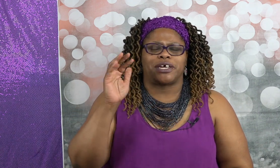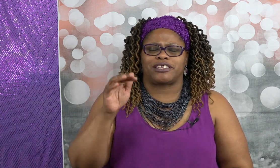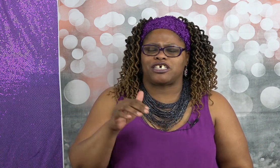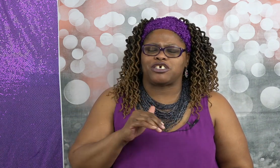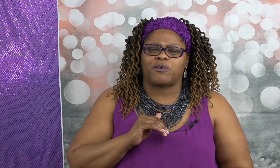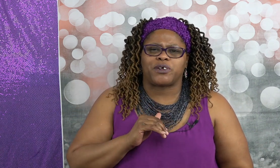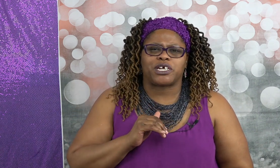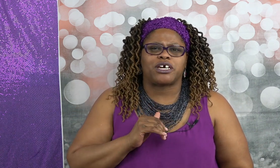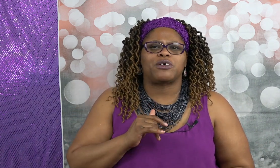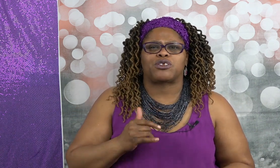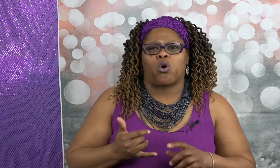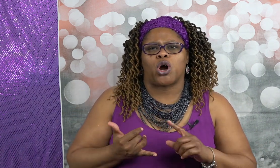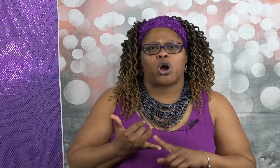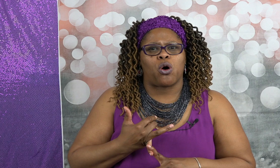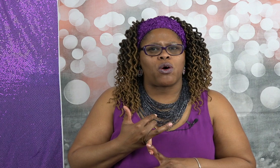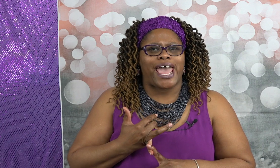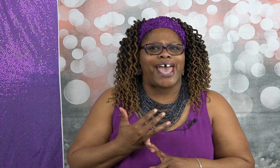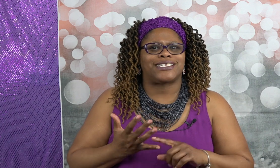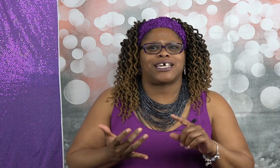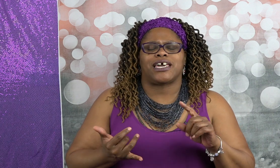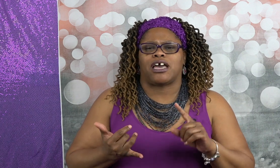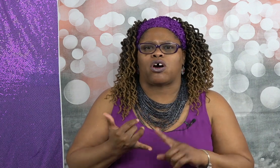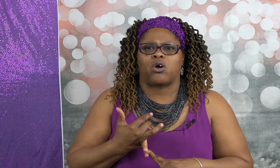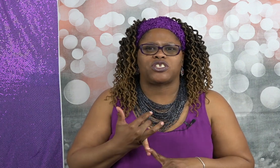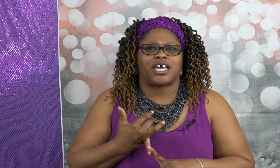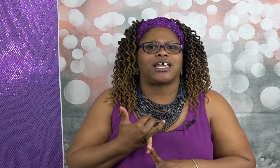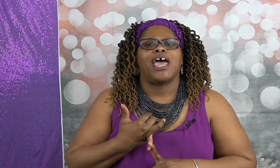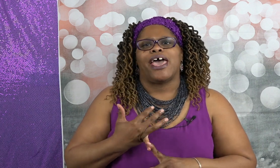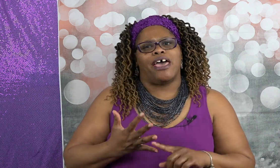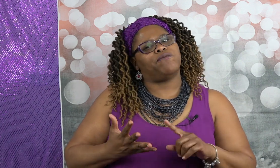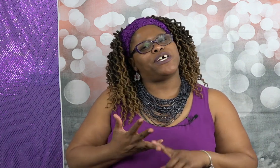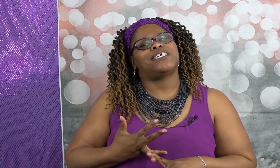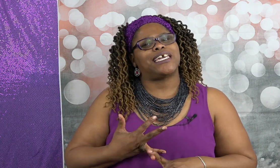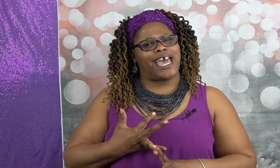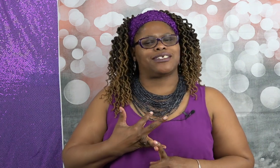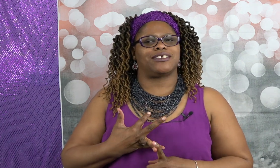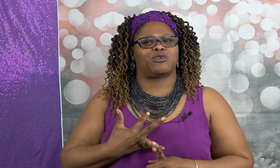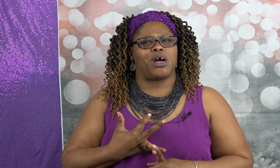additional videos on gold casting and goal setting and vision casting as well